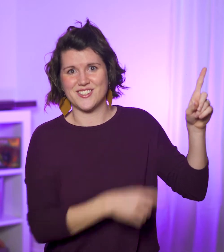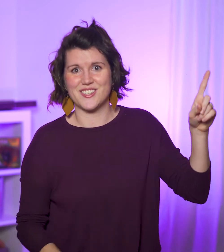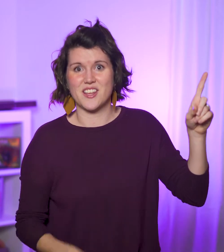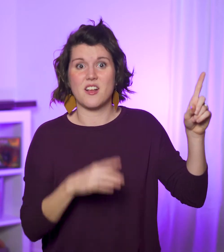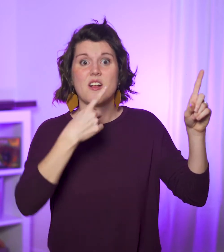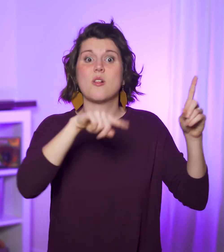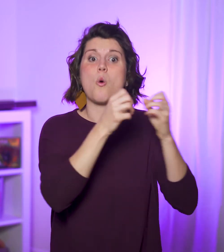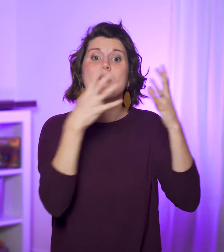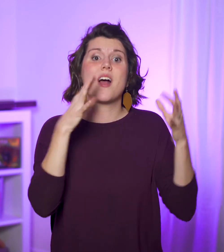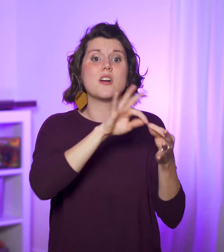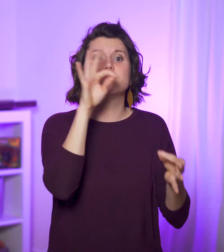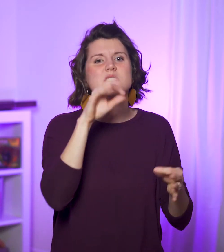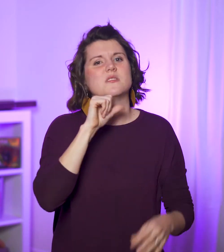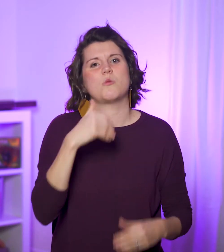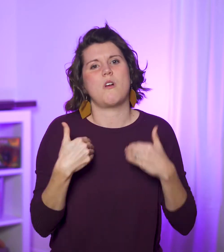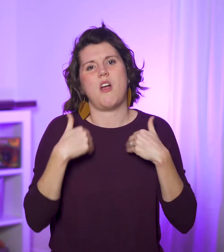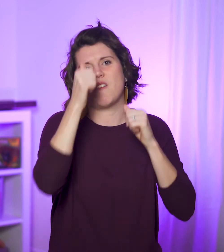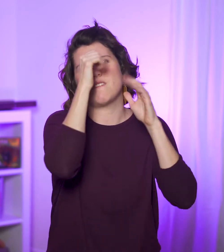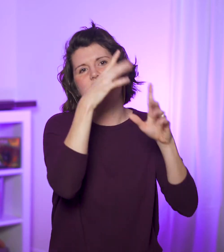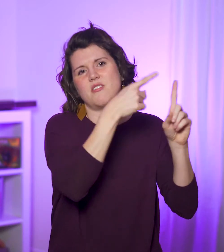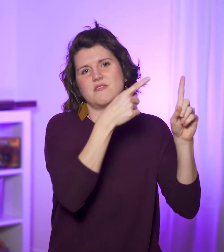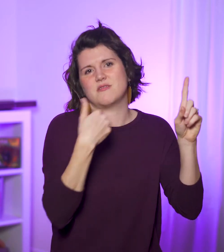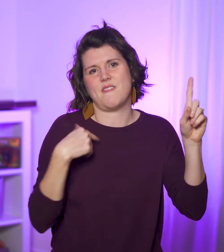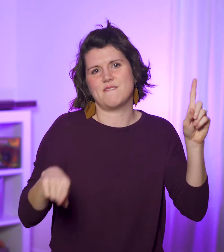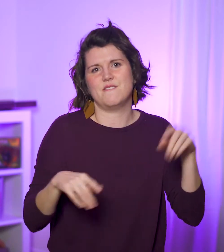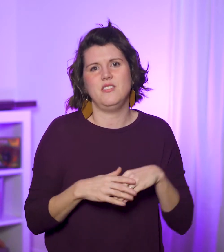those without the Spirit don’t have God as their Father.